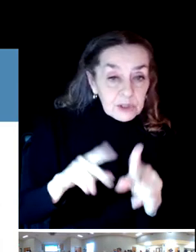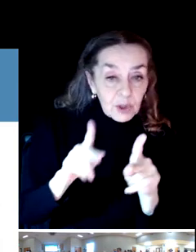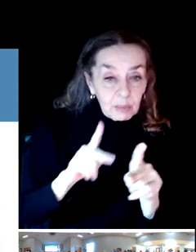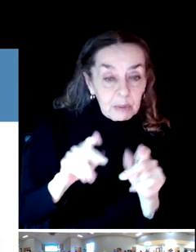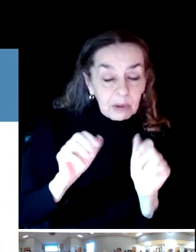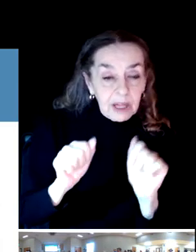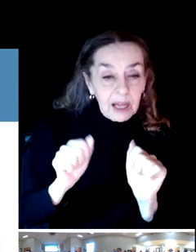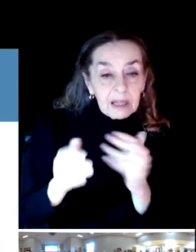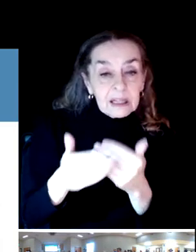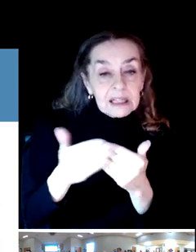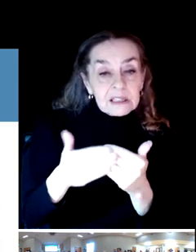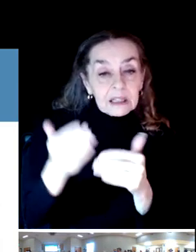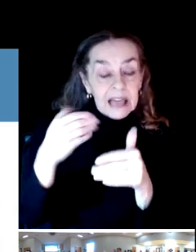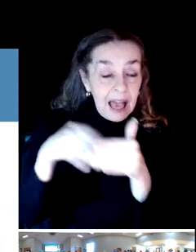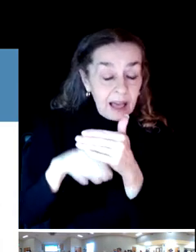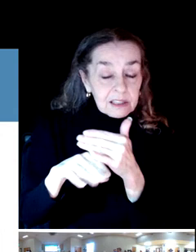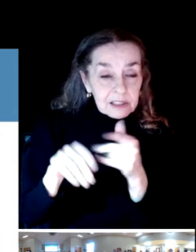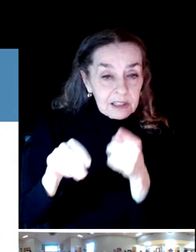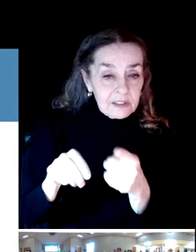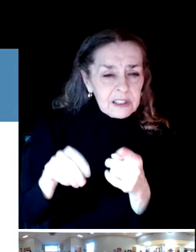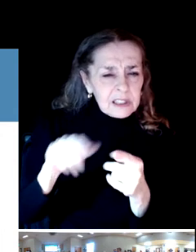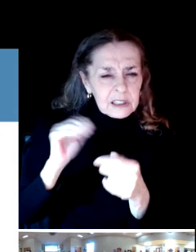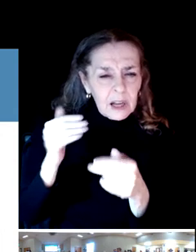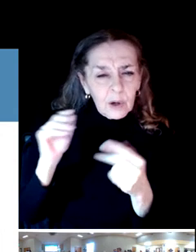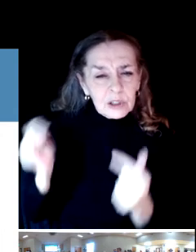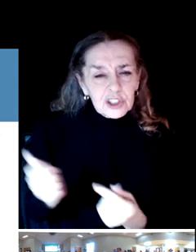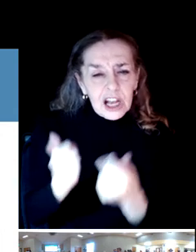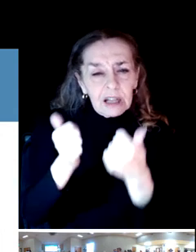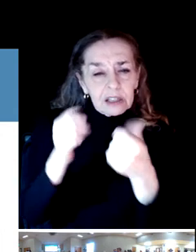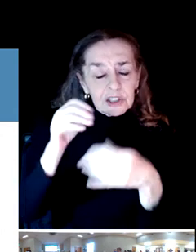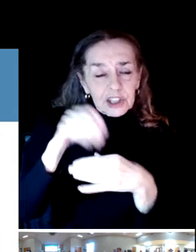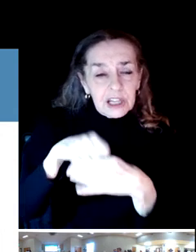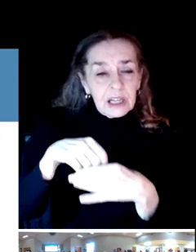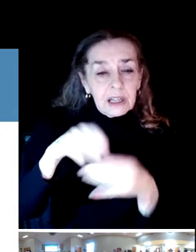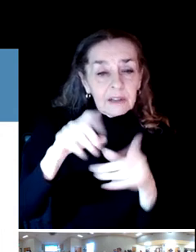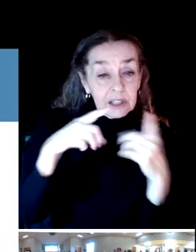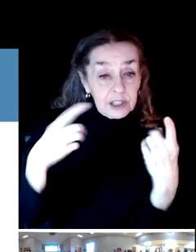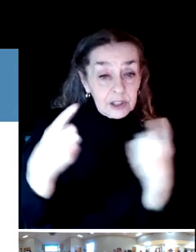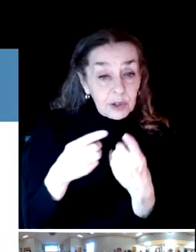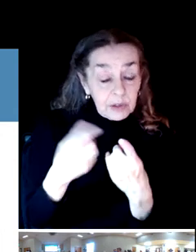And this is that this is the challenge that the district that we heard the district has